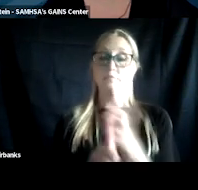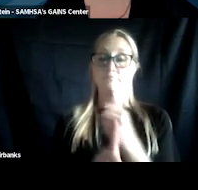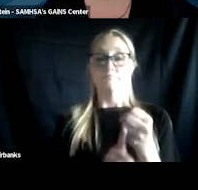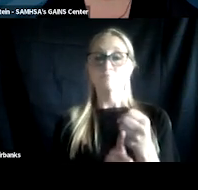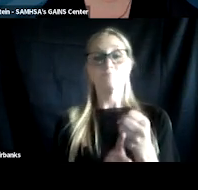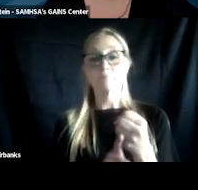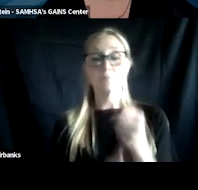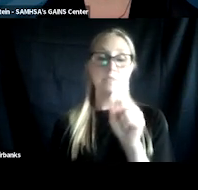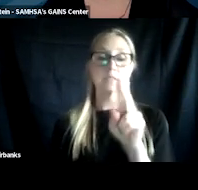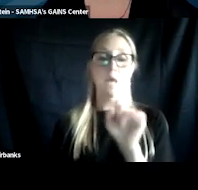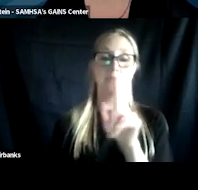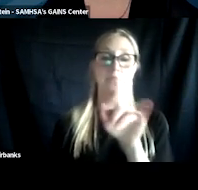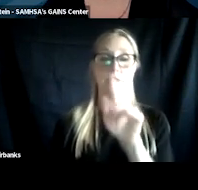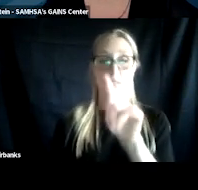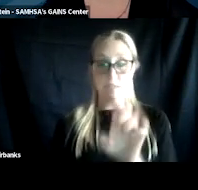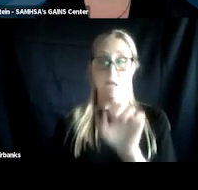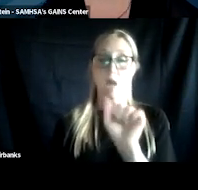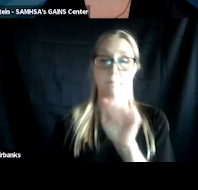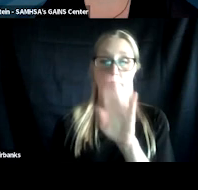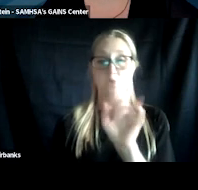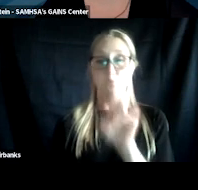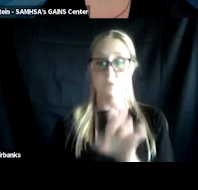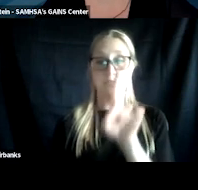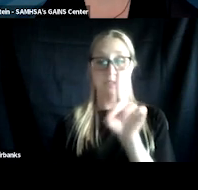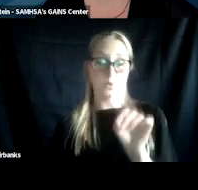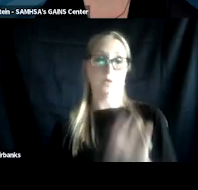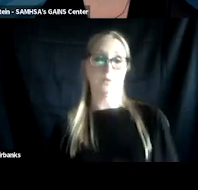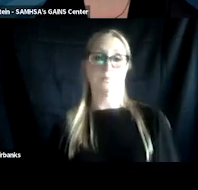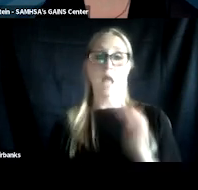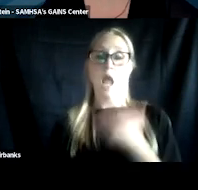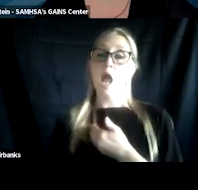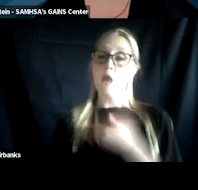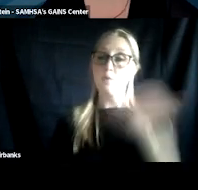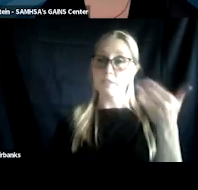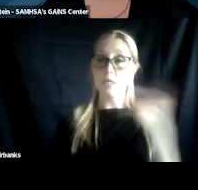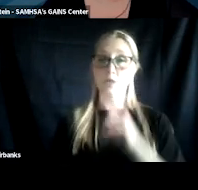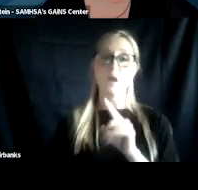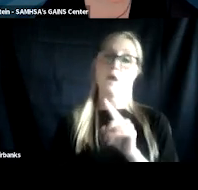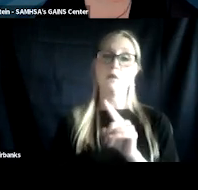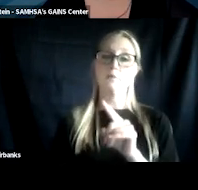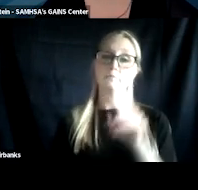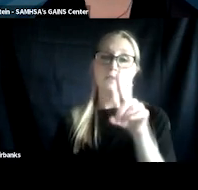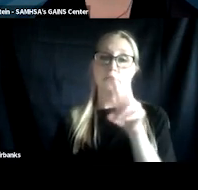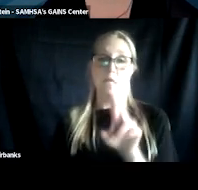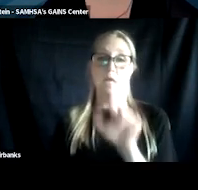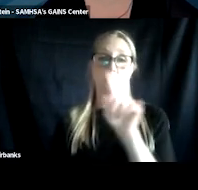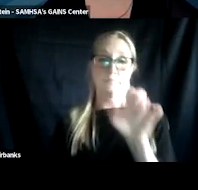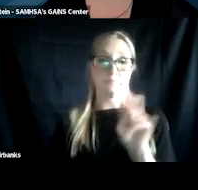Our presenters today are Dr. Matthew Stimmel and Dr. Kathleen Chard, and I'll introduce them shortly. But first,